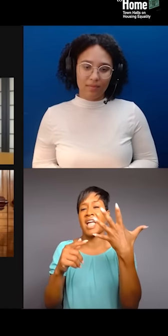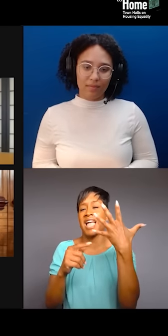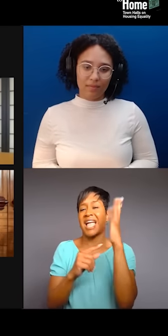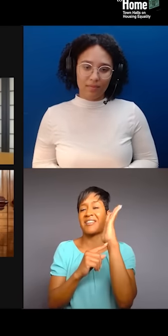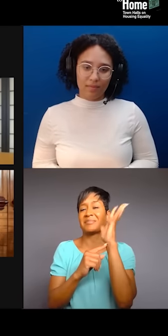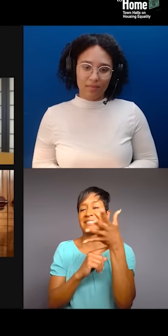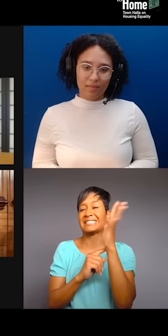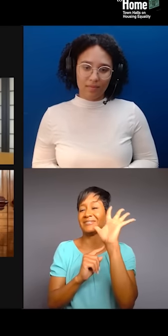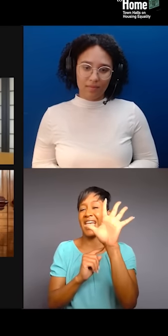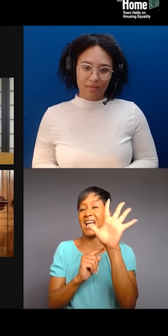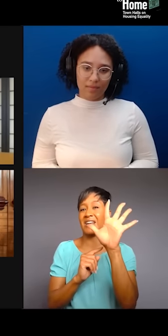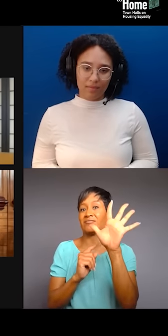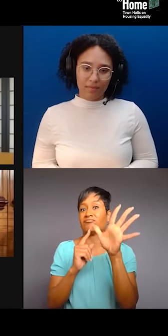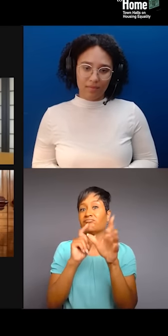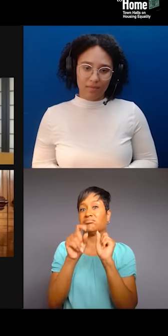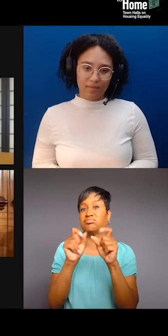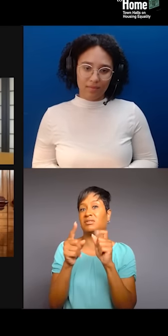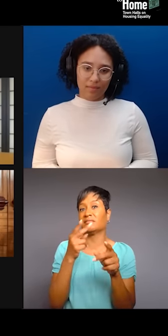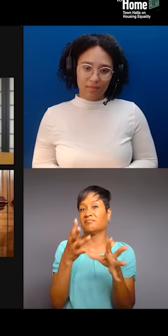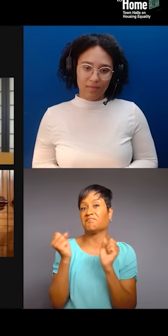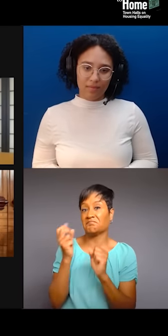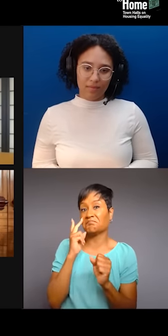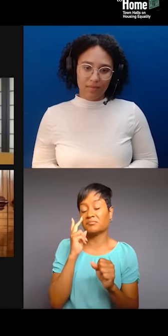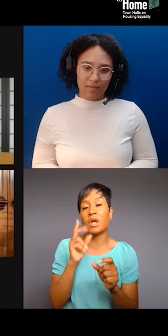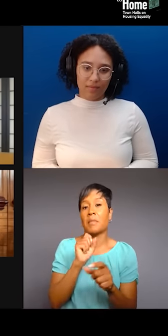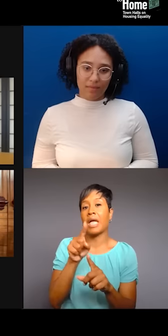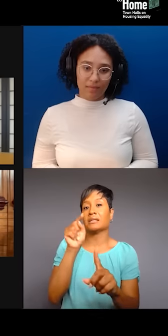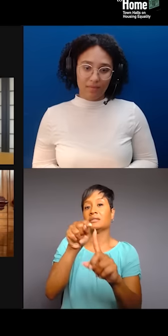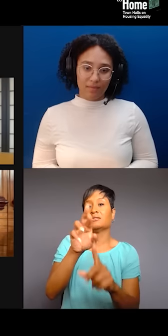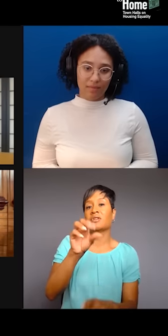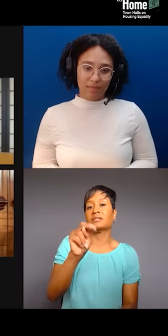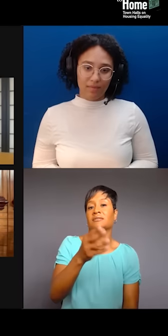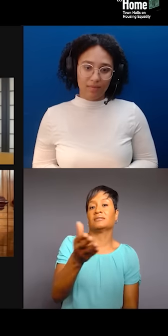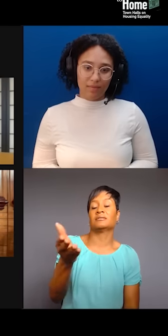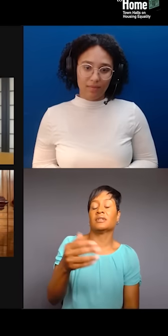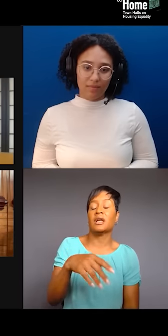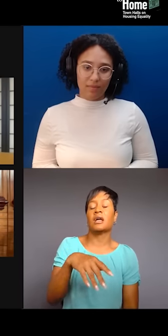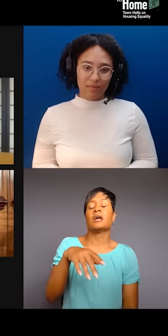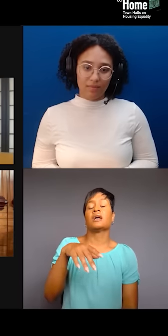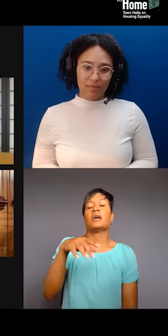Ron, I'm gonna put this one to you. The thing is, art brings new resources and people into communities.